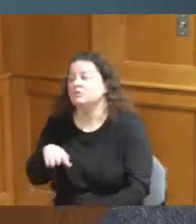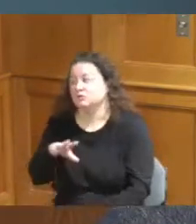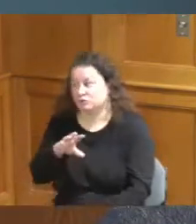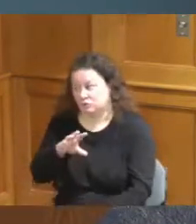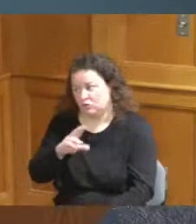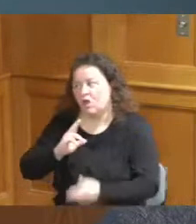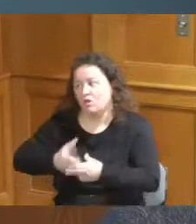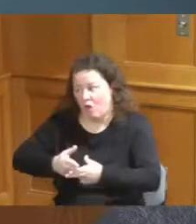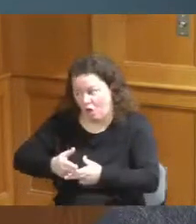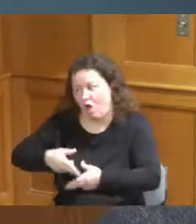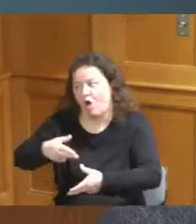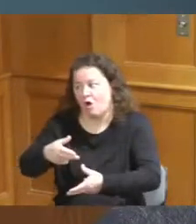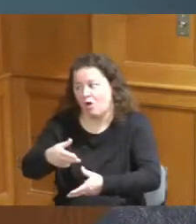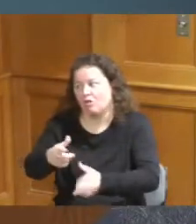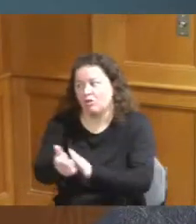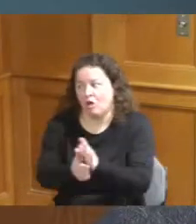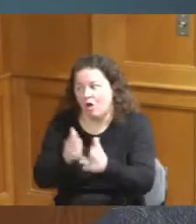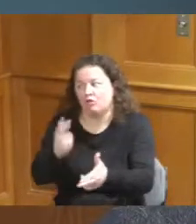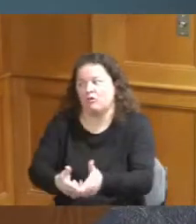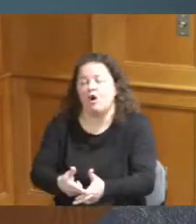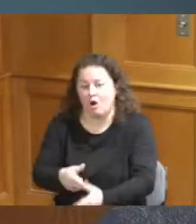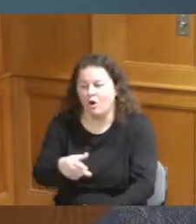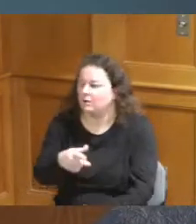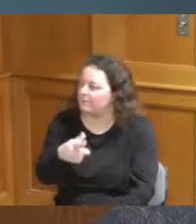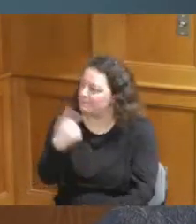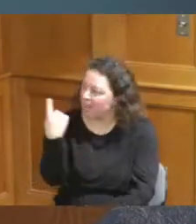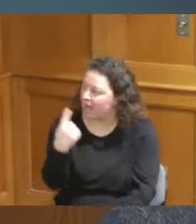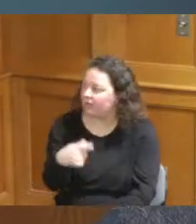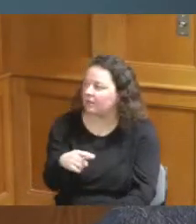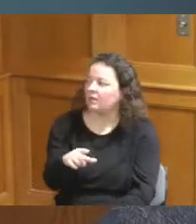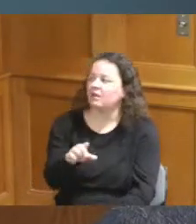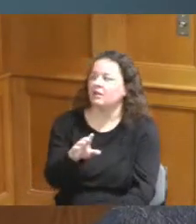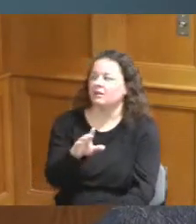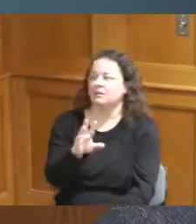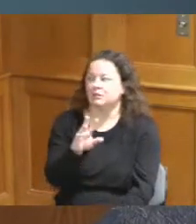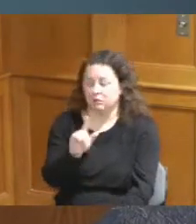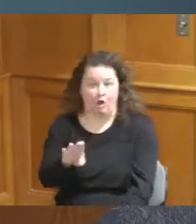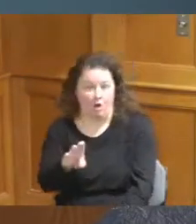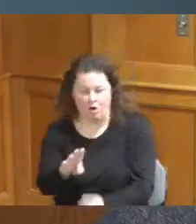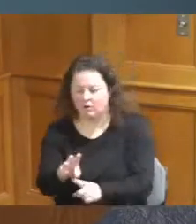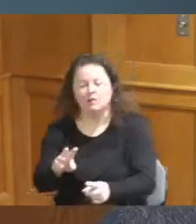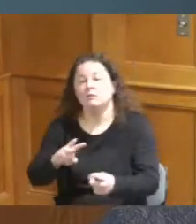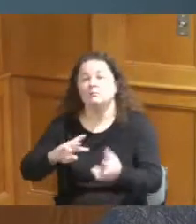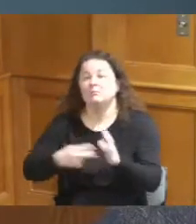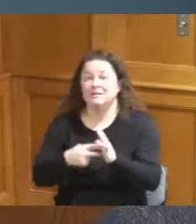that and a comeback was an outdoor interactive tourism attraction that people from all over